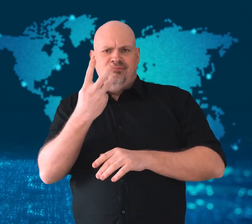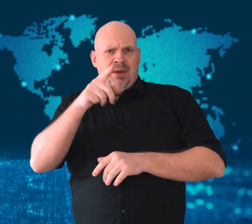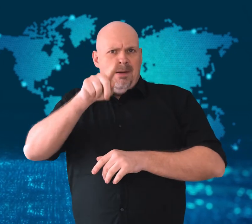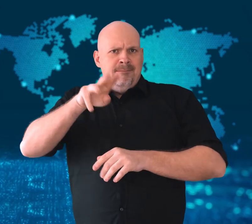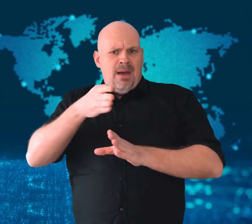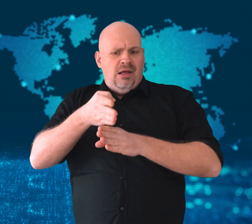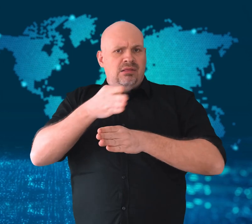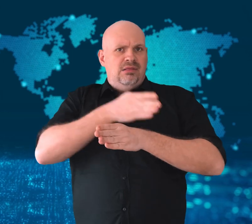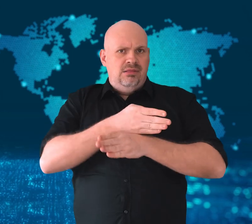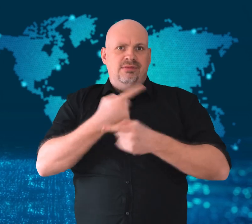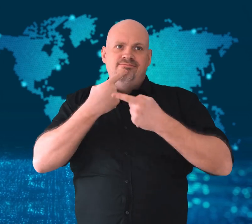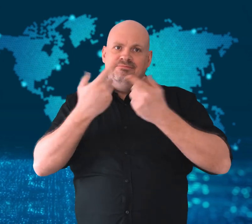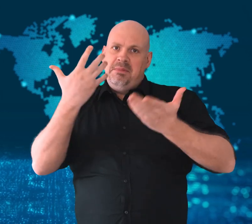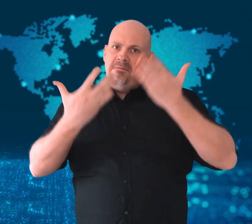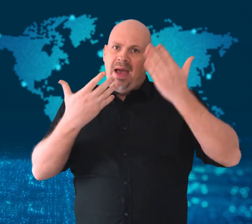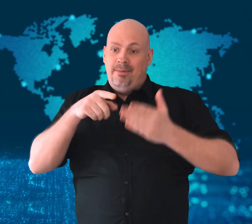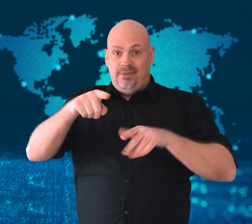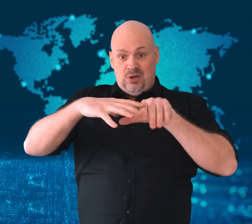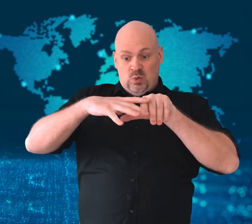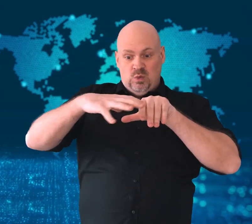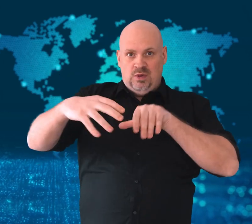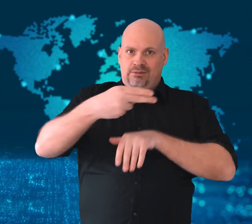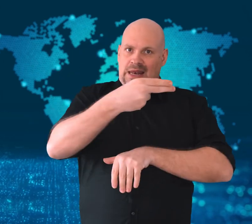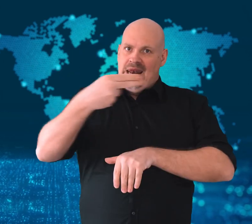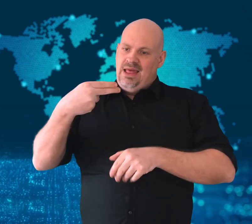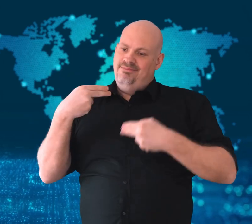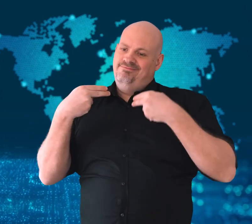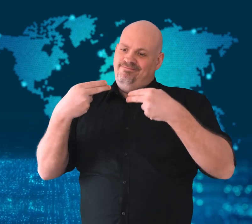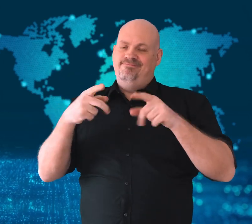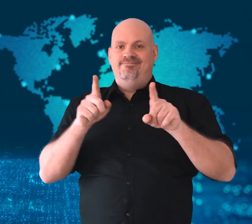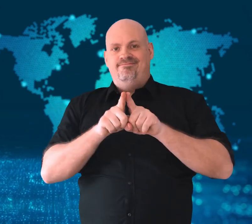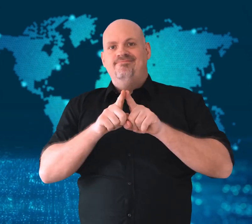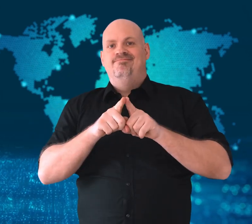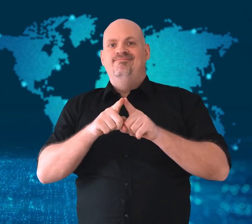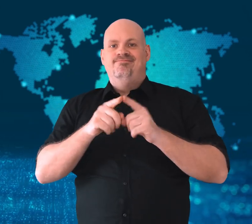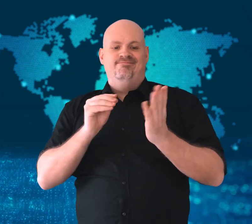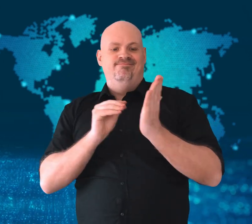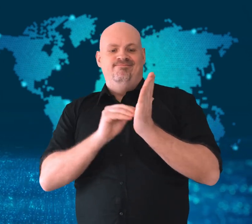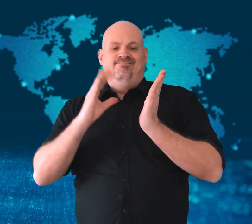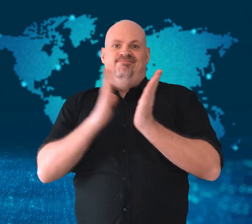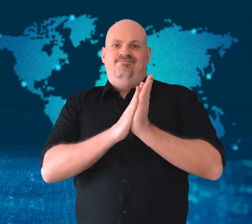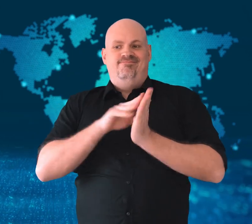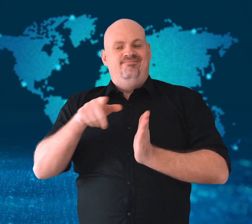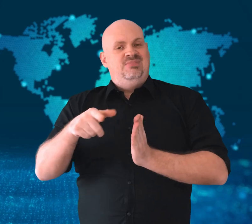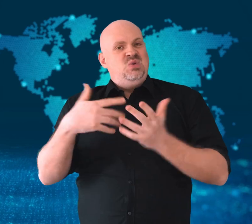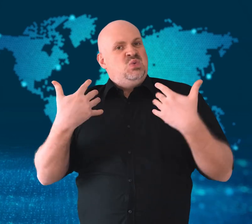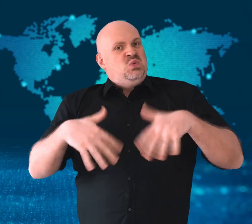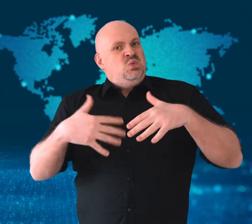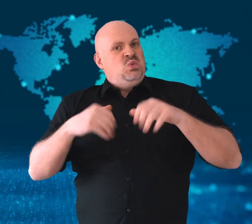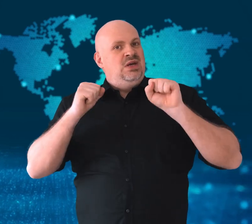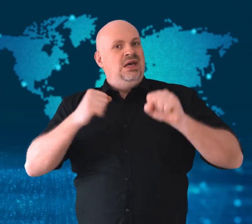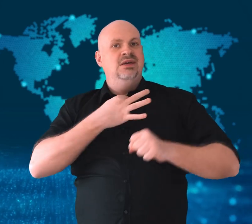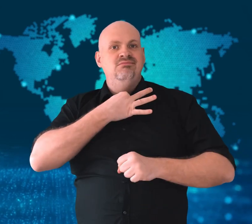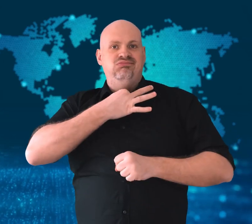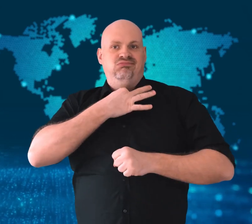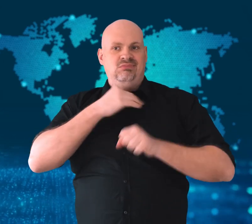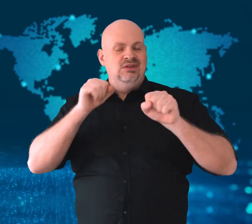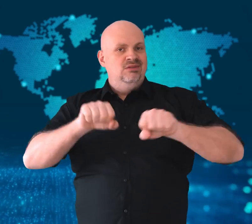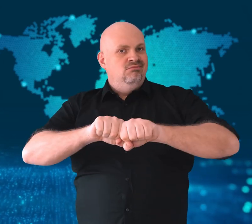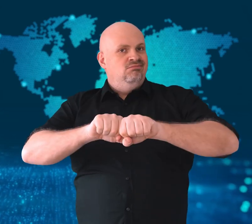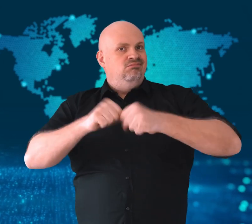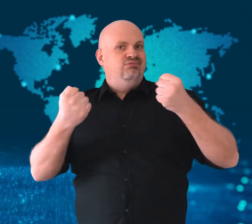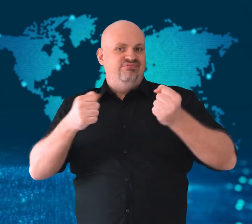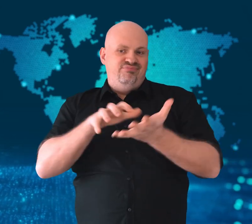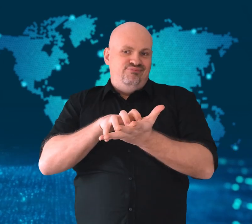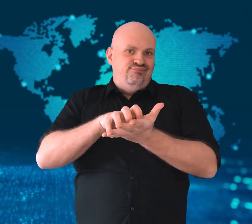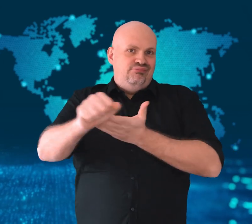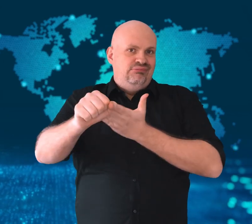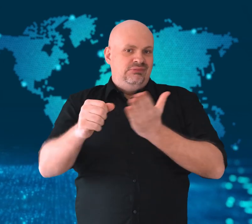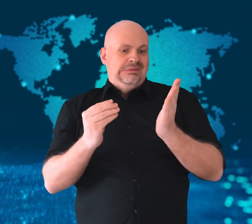to prevent the Great Barrier Reef from being listed as “in danger.”